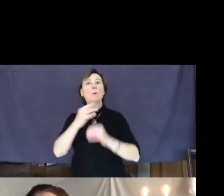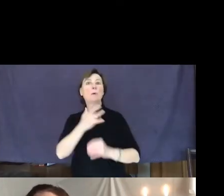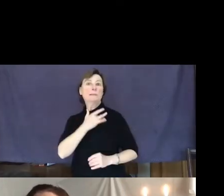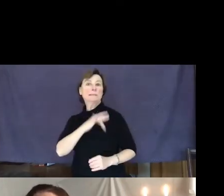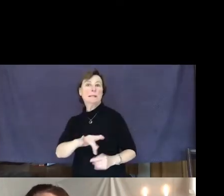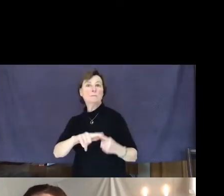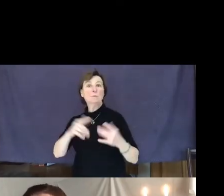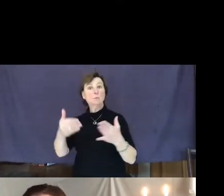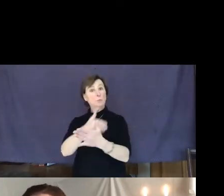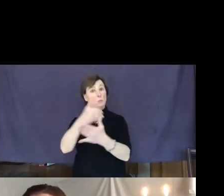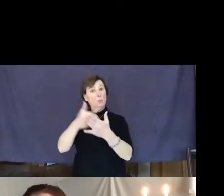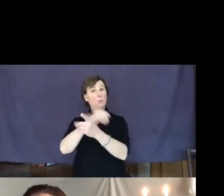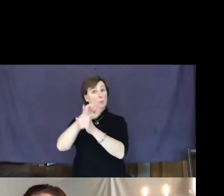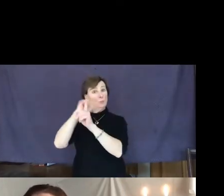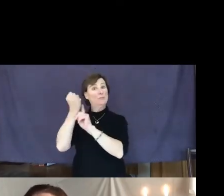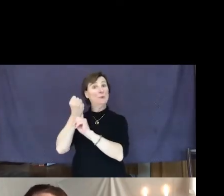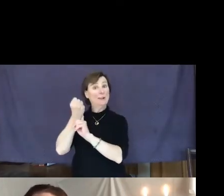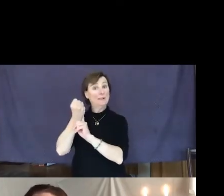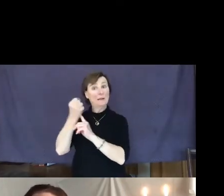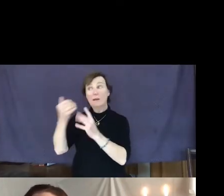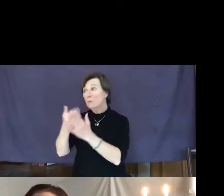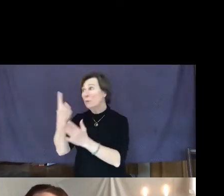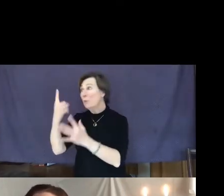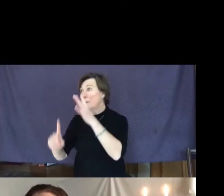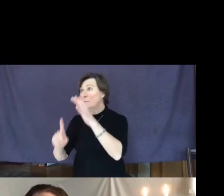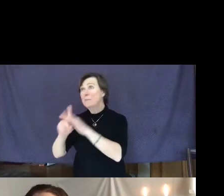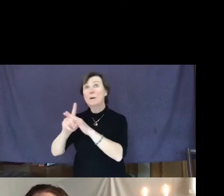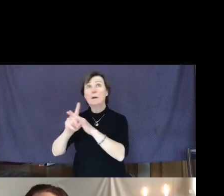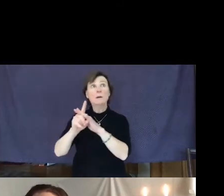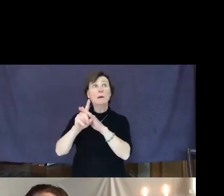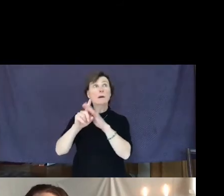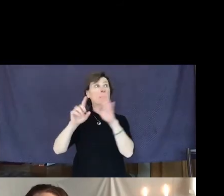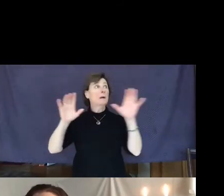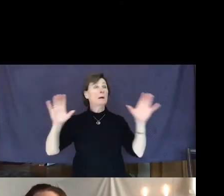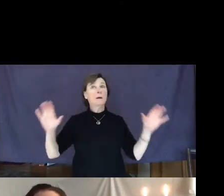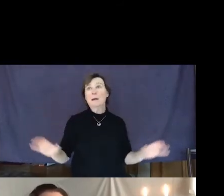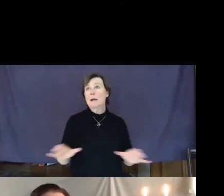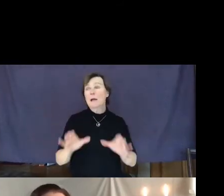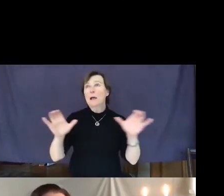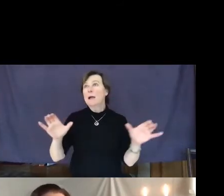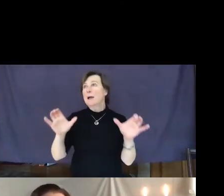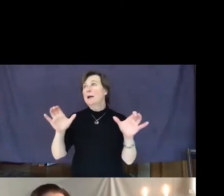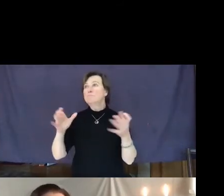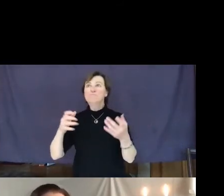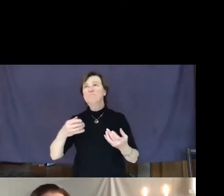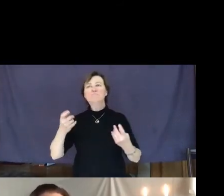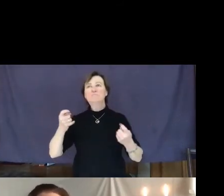when a new situation arises, and act more instinctually to help.